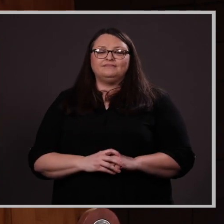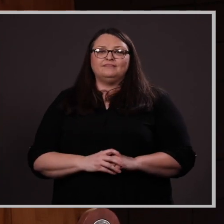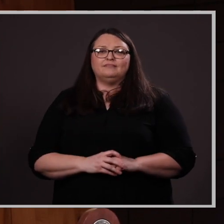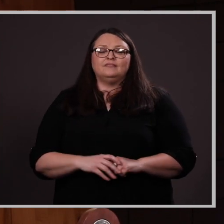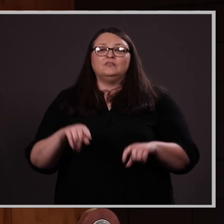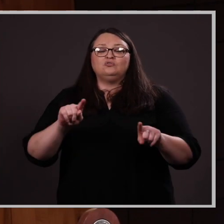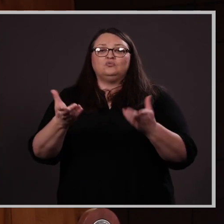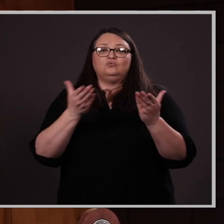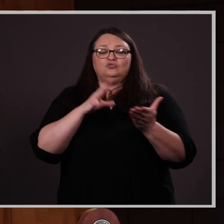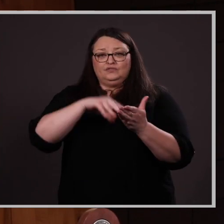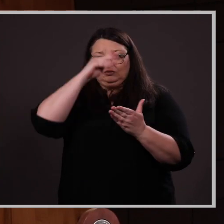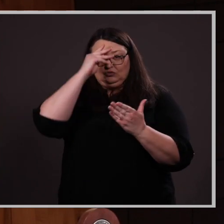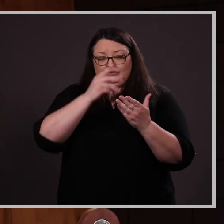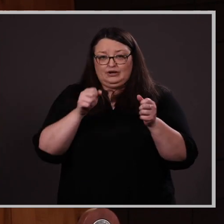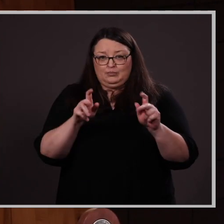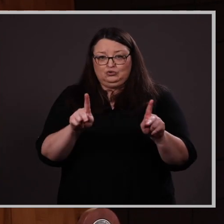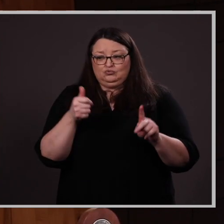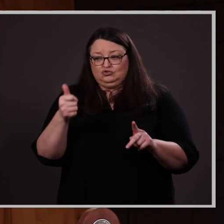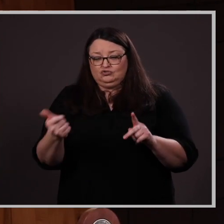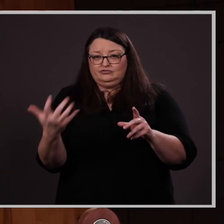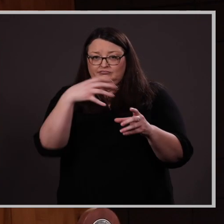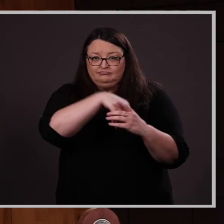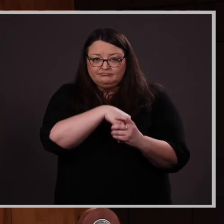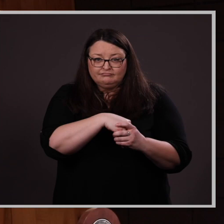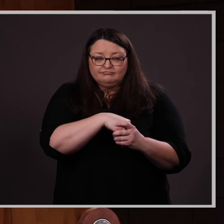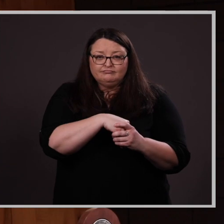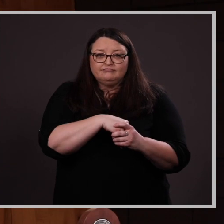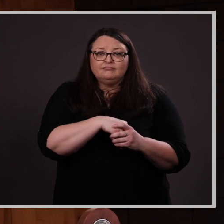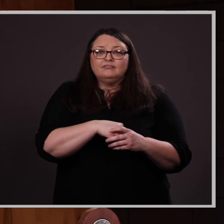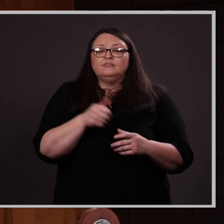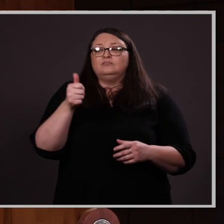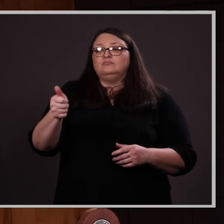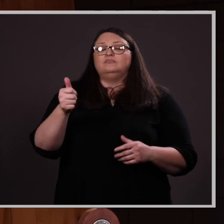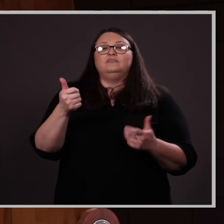Throughout the service-learning opportunities in which she participated, Jessica has gained